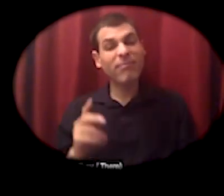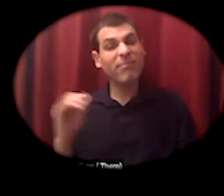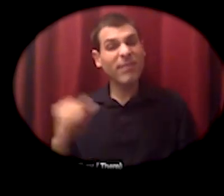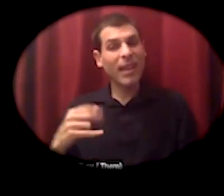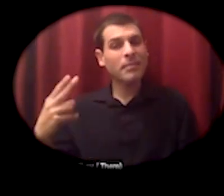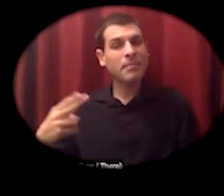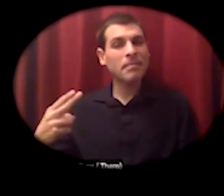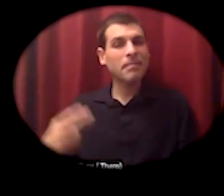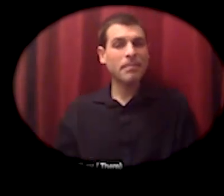some popular